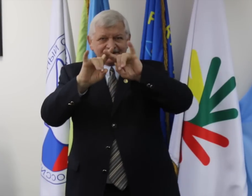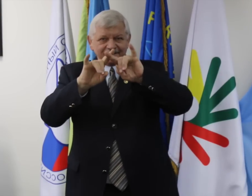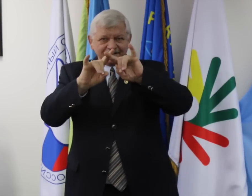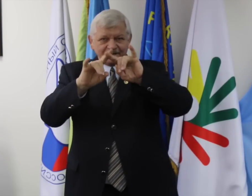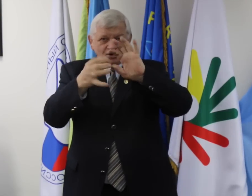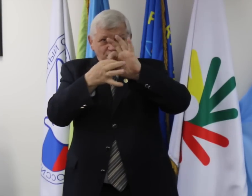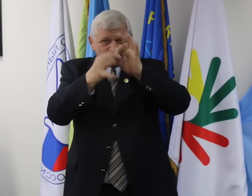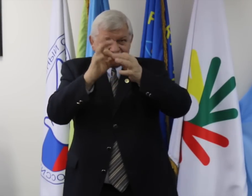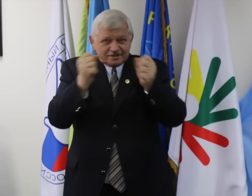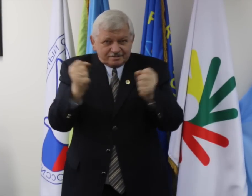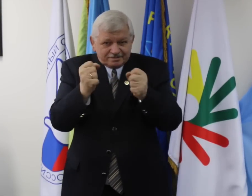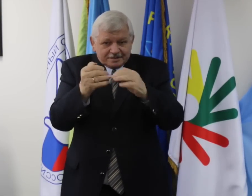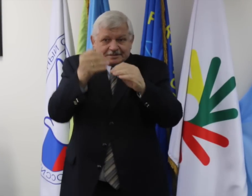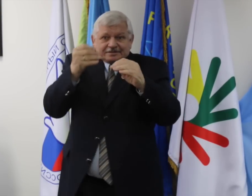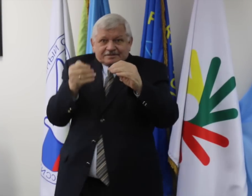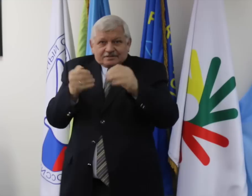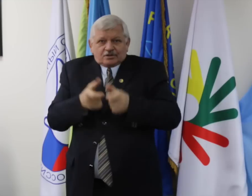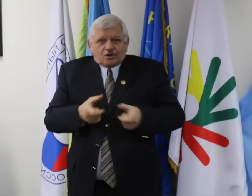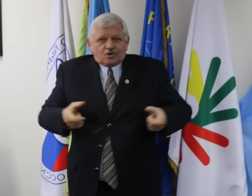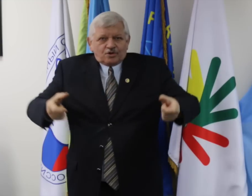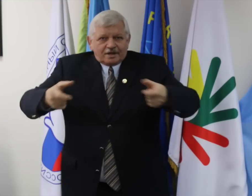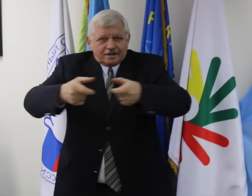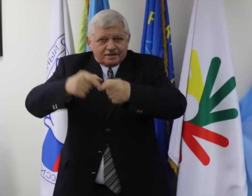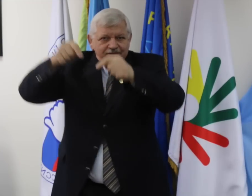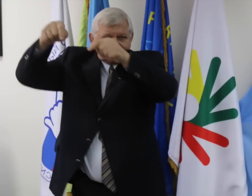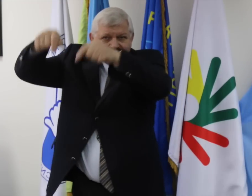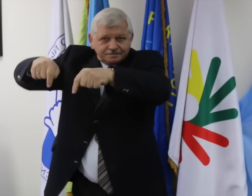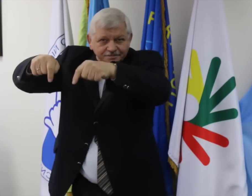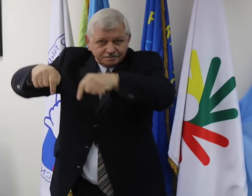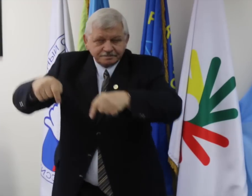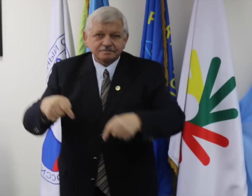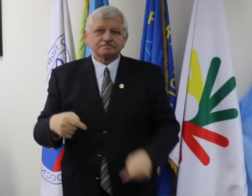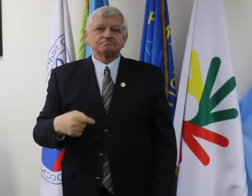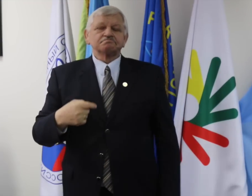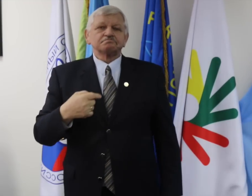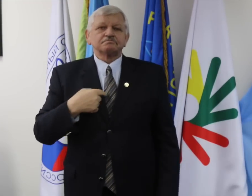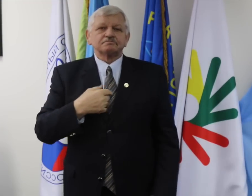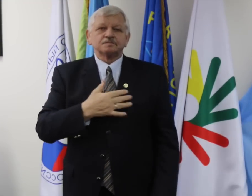just before the Winter Deaflympics starts.